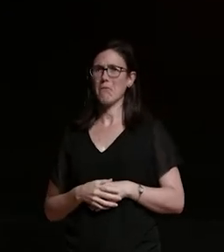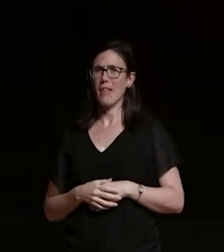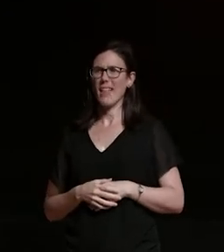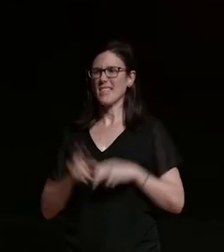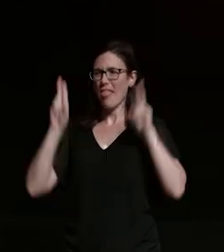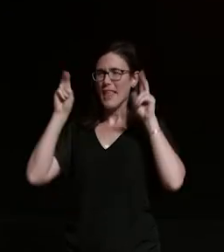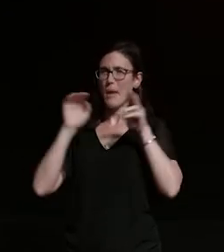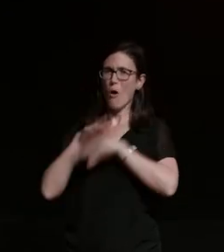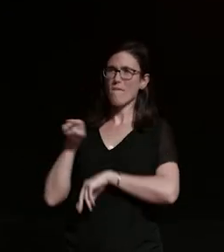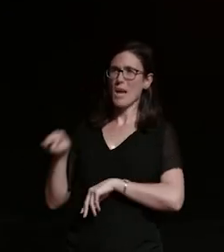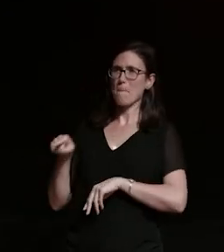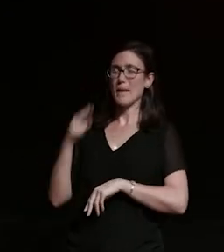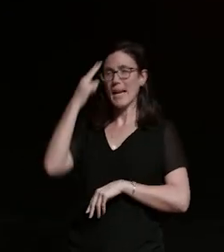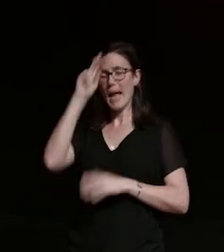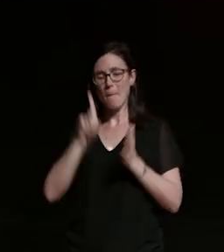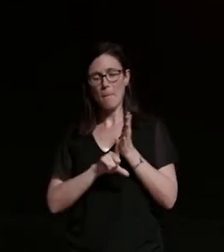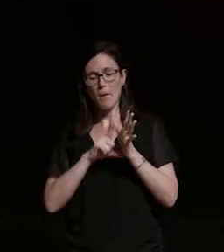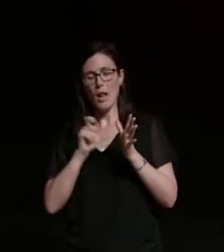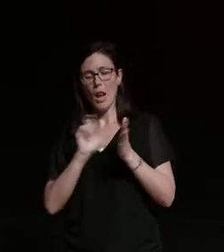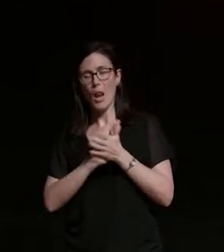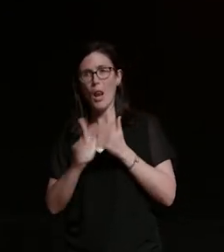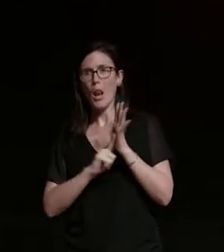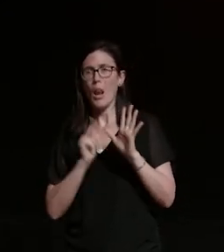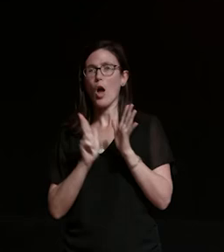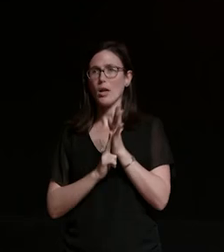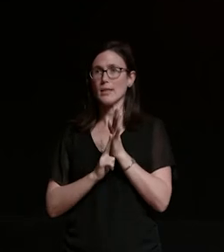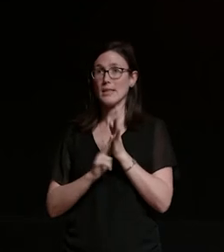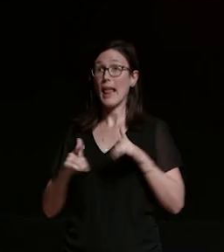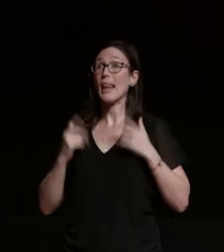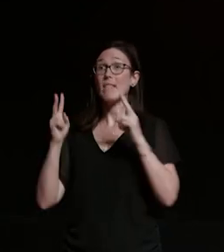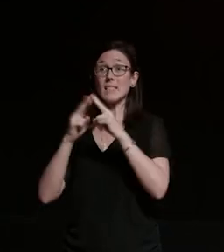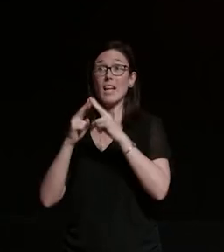he was living in townsville he still does now he moved there a few years ago when he got a job as